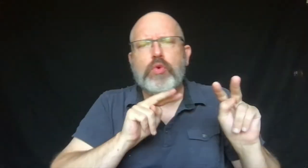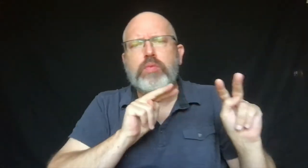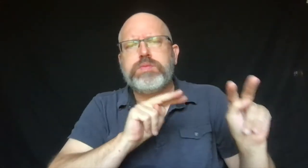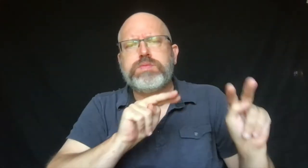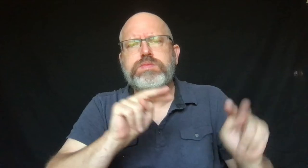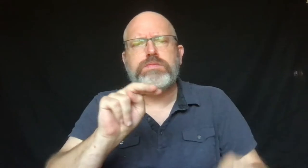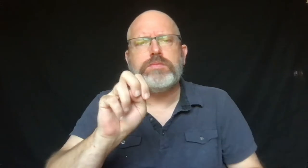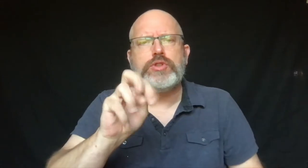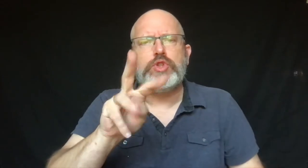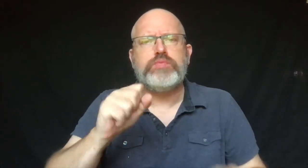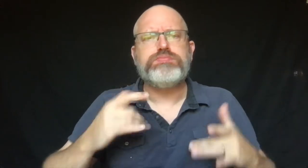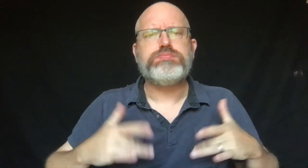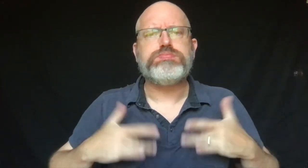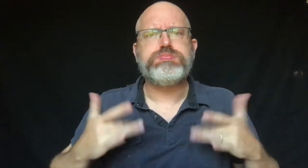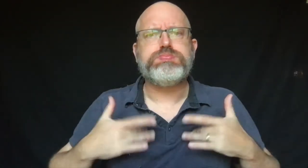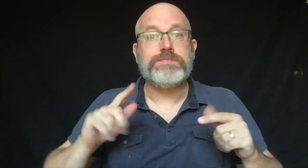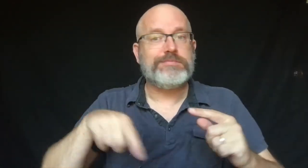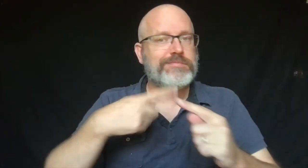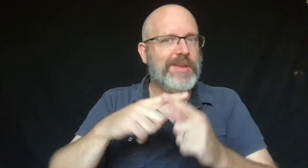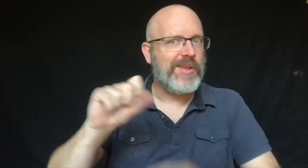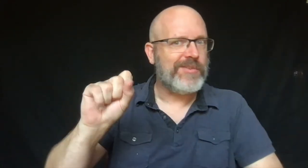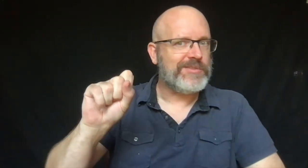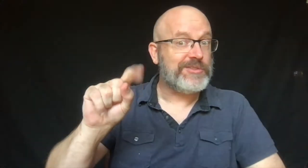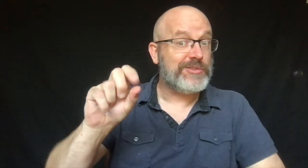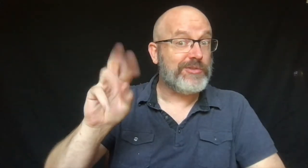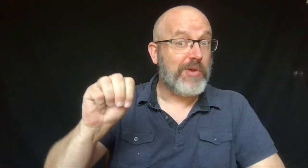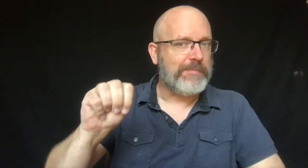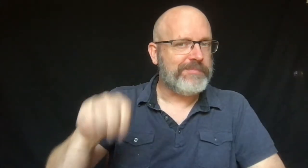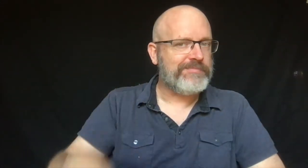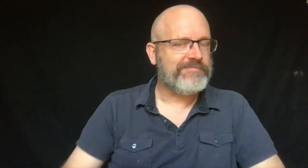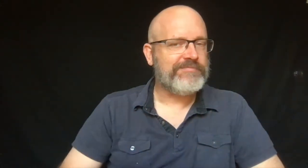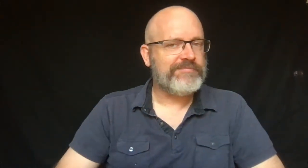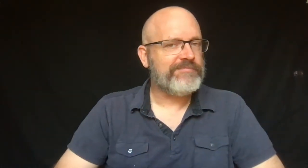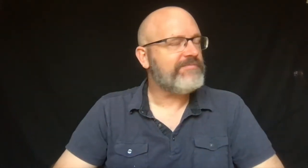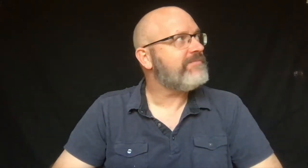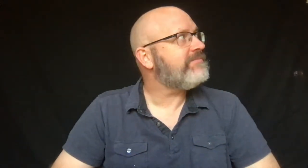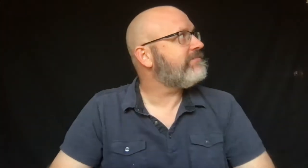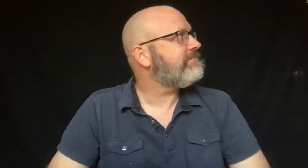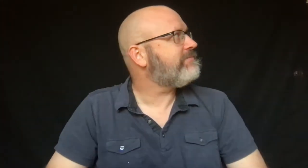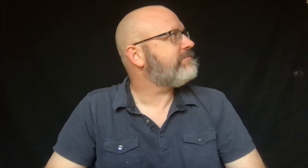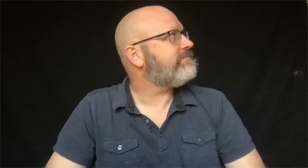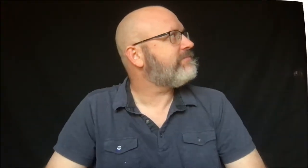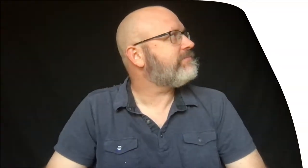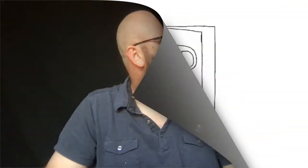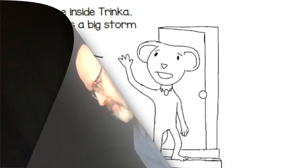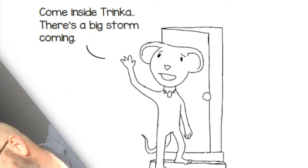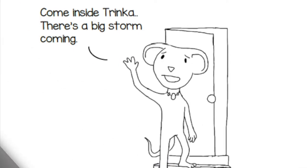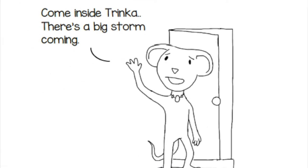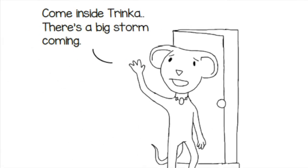She said they would play games while they checked for news about the storm.